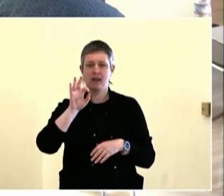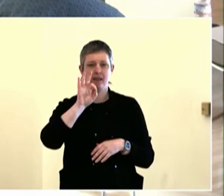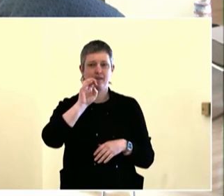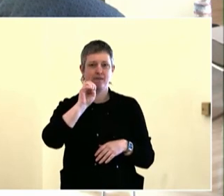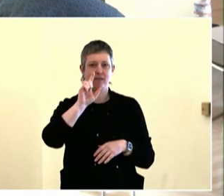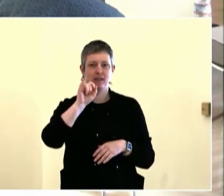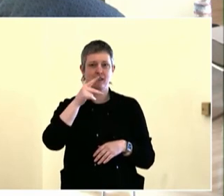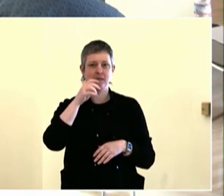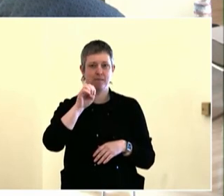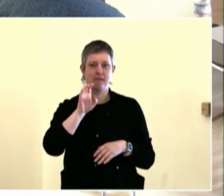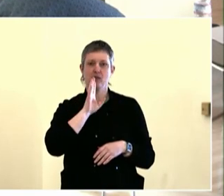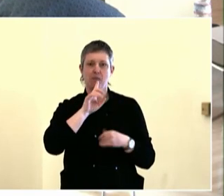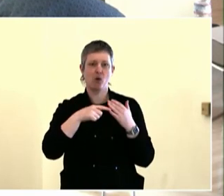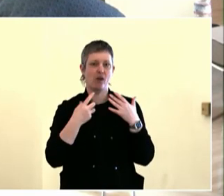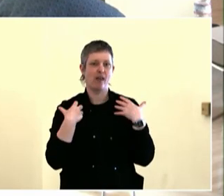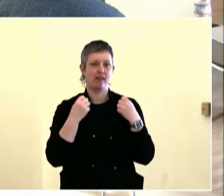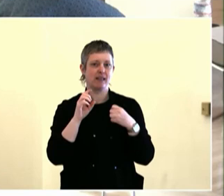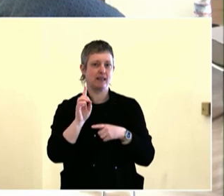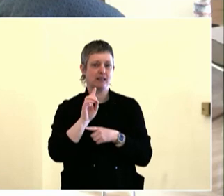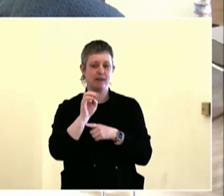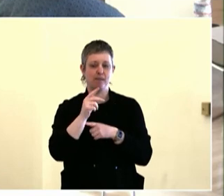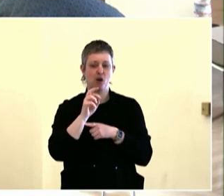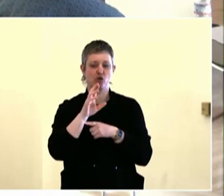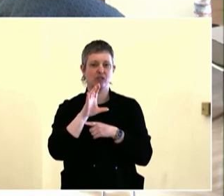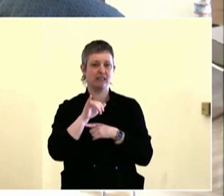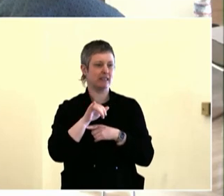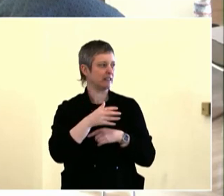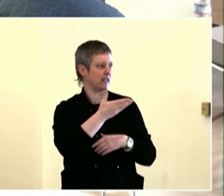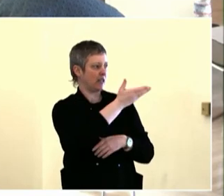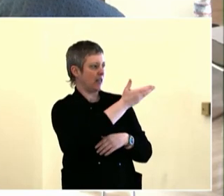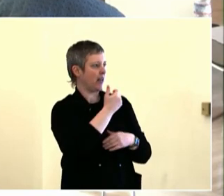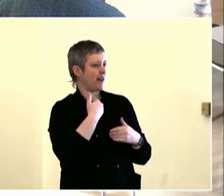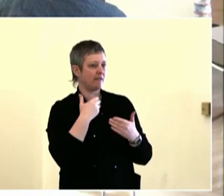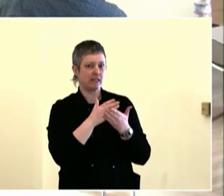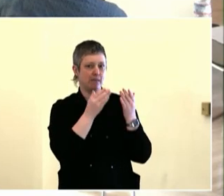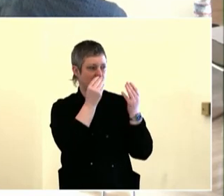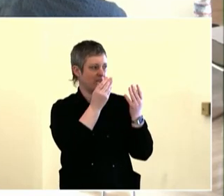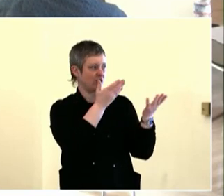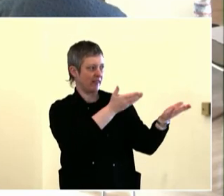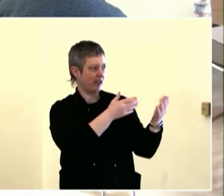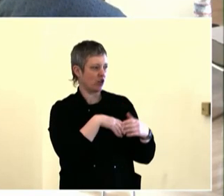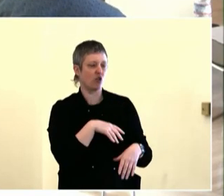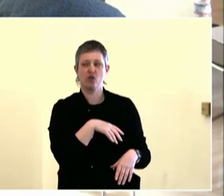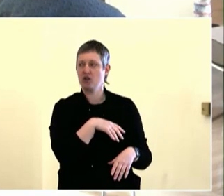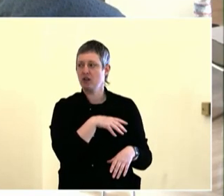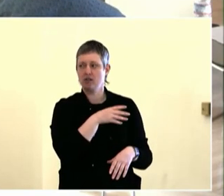We really want to engage people and ask for their expertise, we have to show that we value that. Make the process fun.